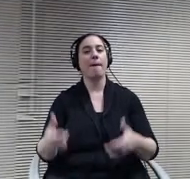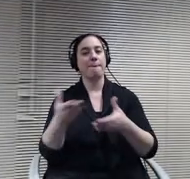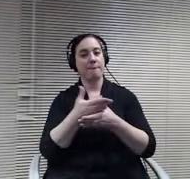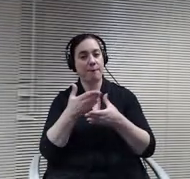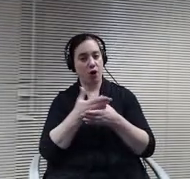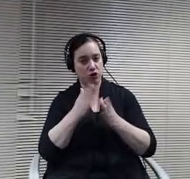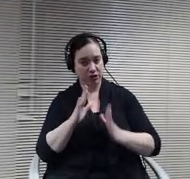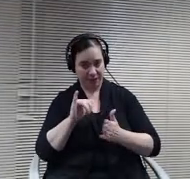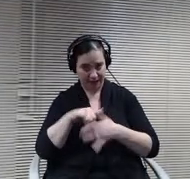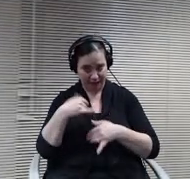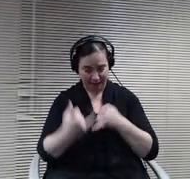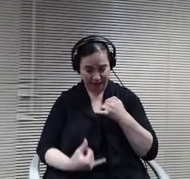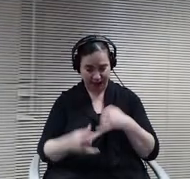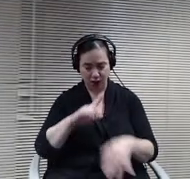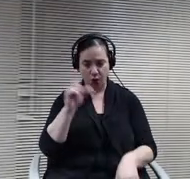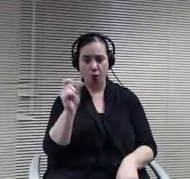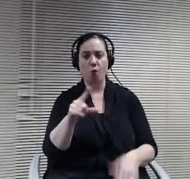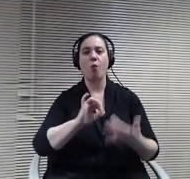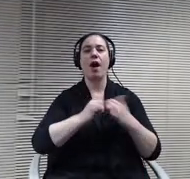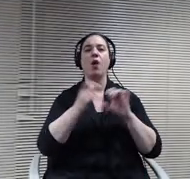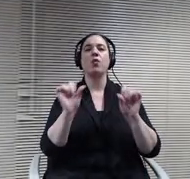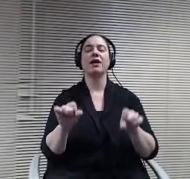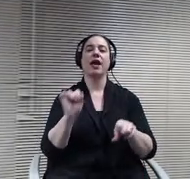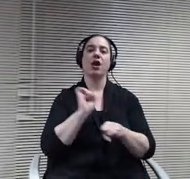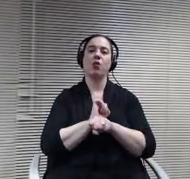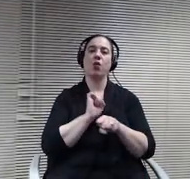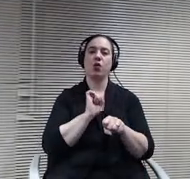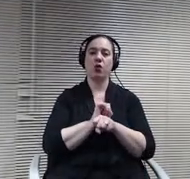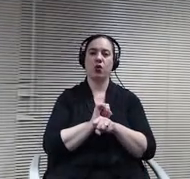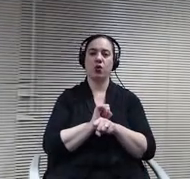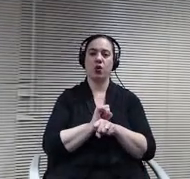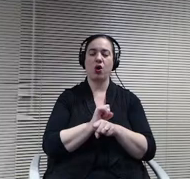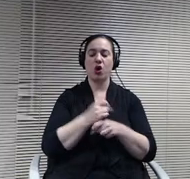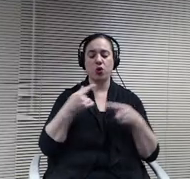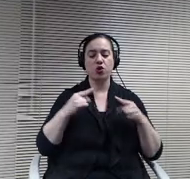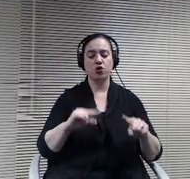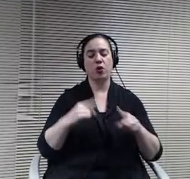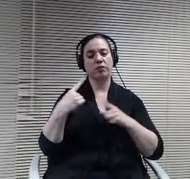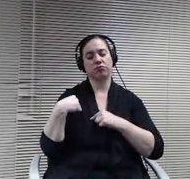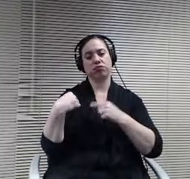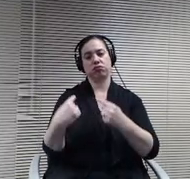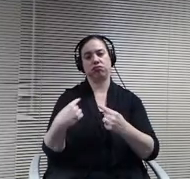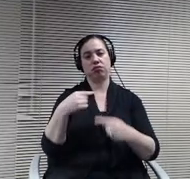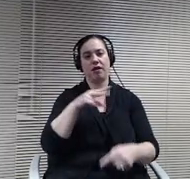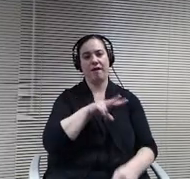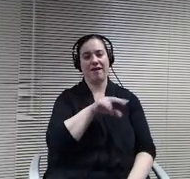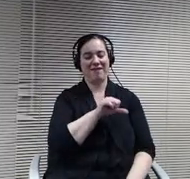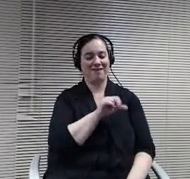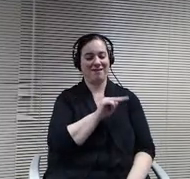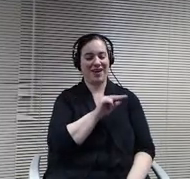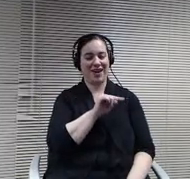work. We over the years found within Vantage we have projects every single year for all of our strands and some pretty